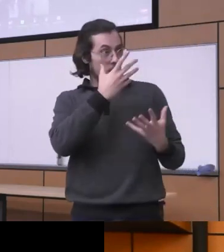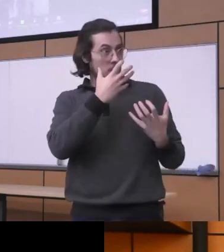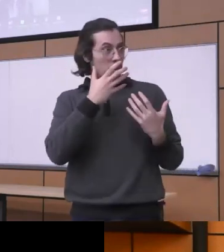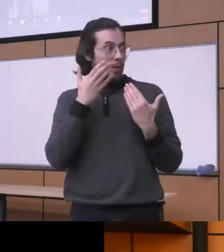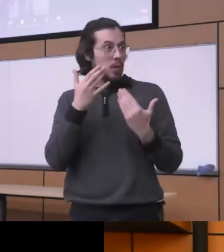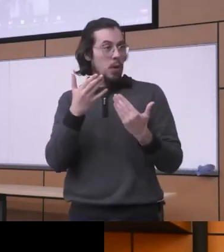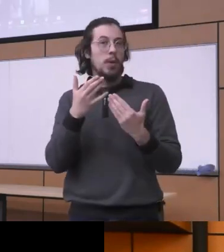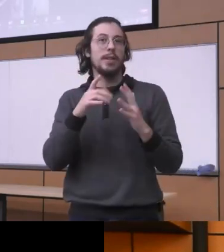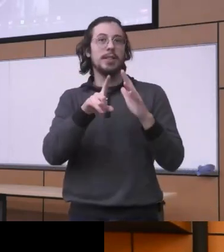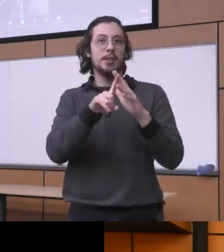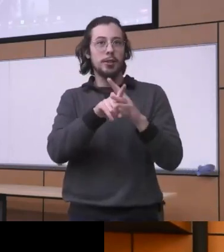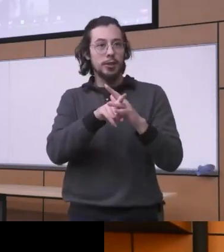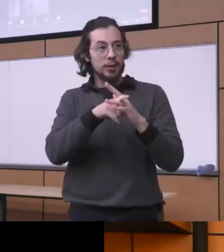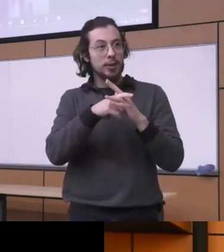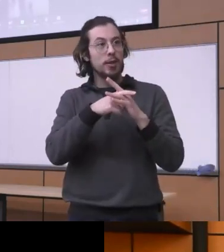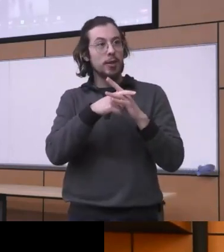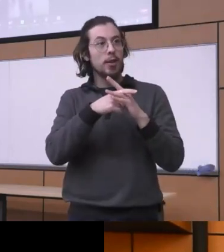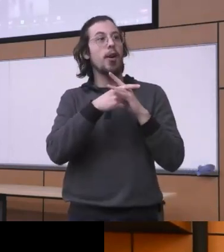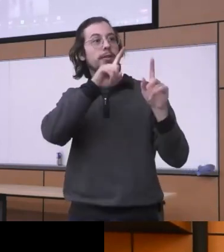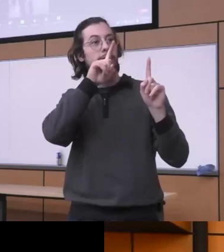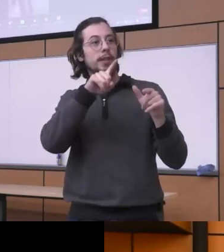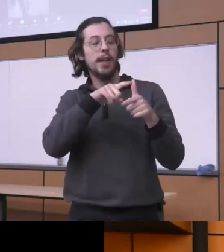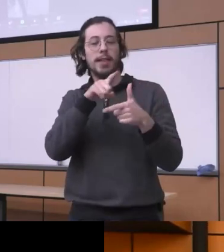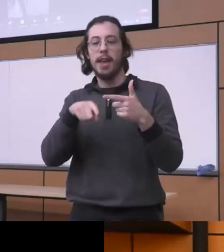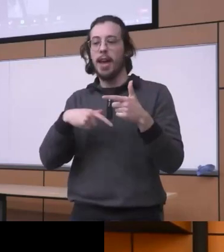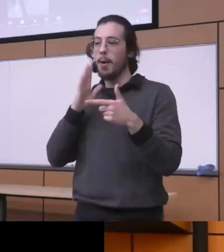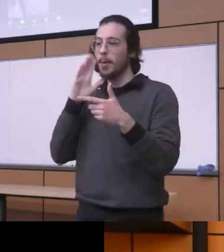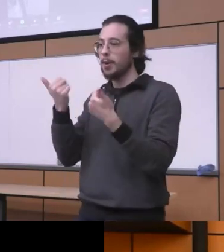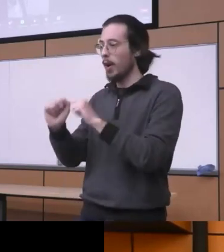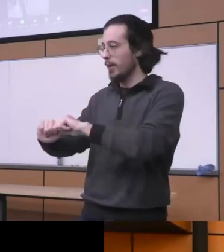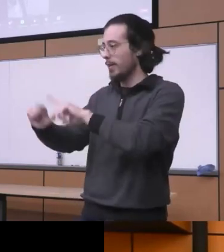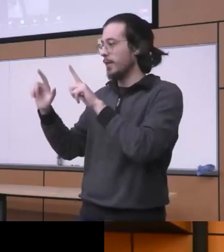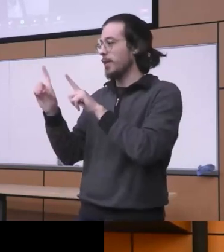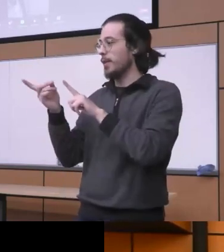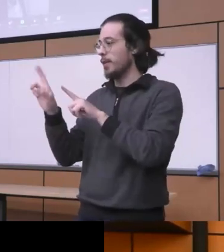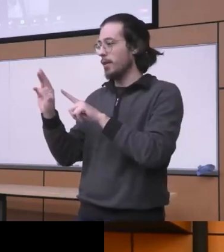start DR Dwayne I will try to math this one as a speaker on the screen